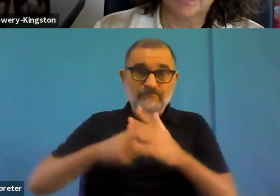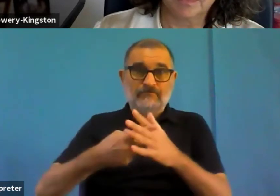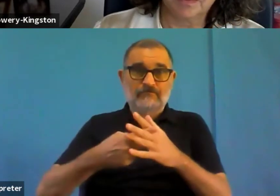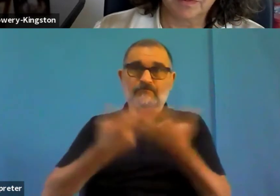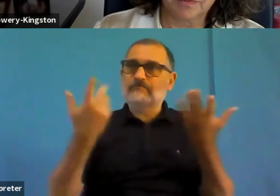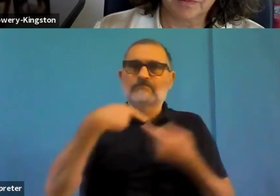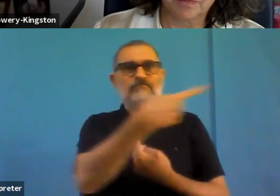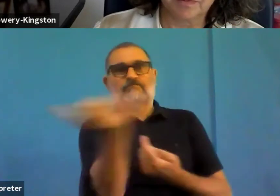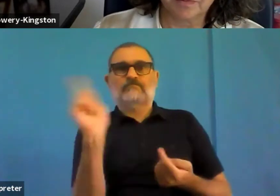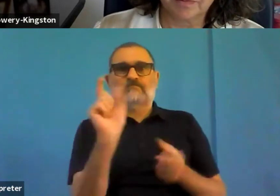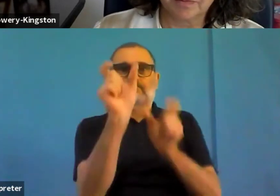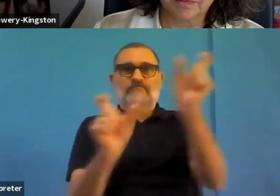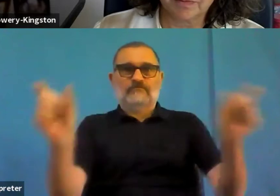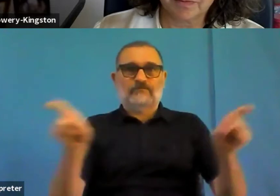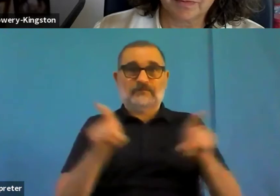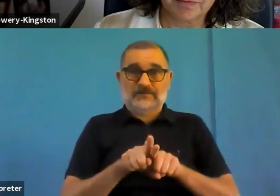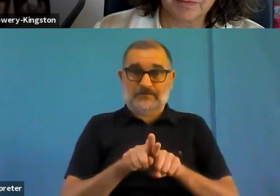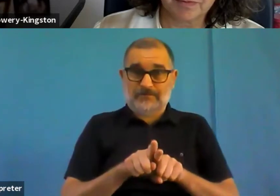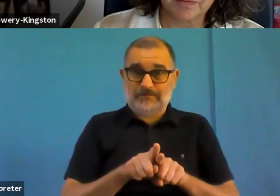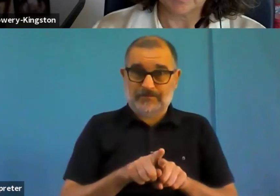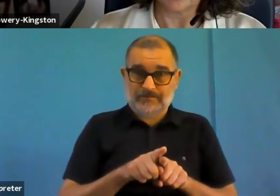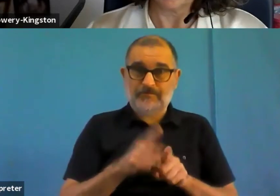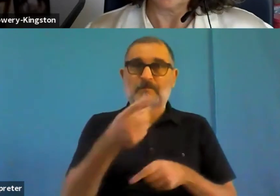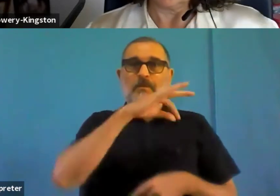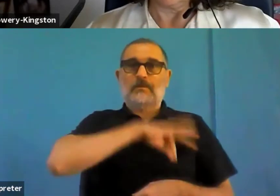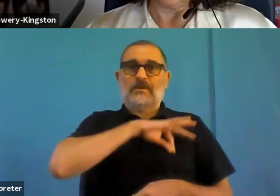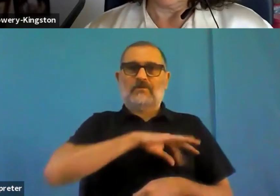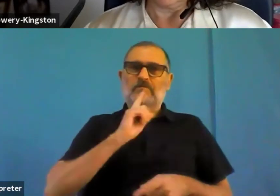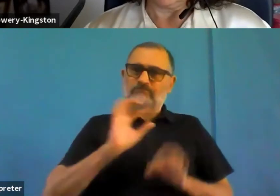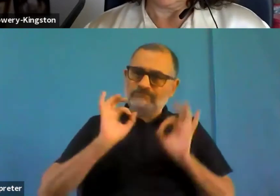Without without us, how will the public sector survive?